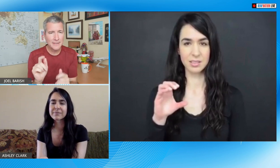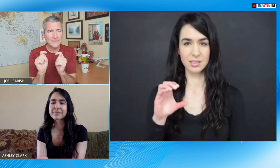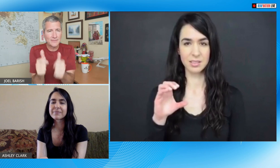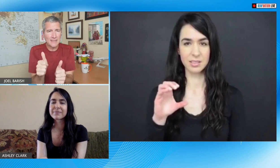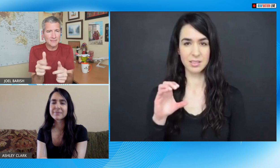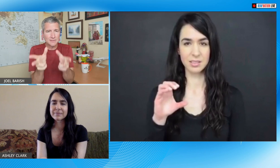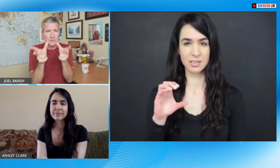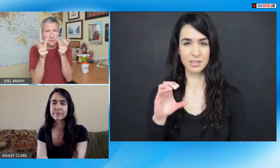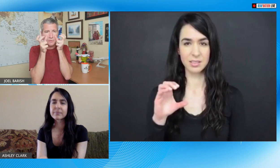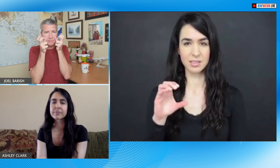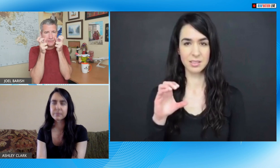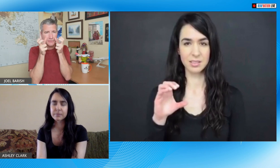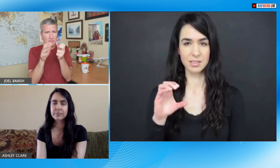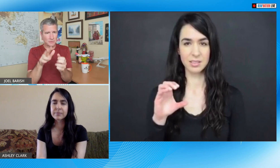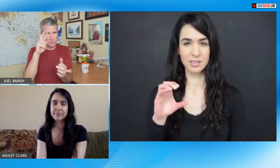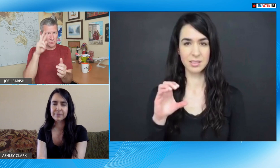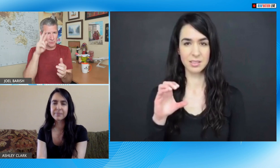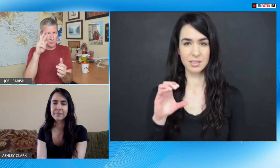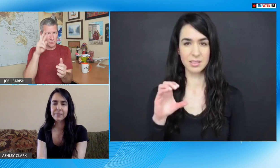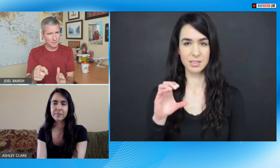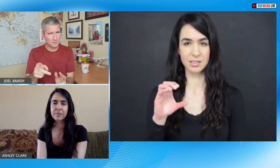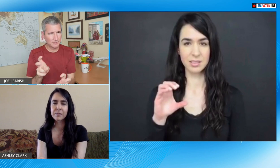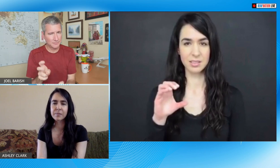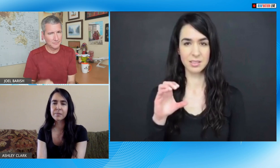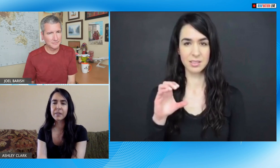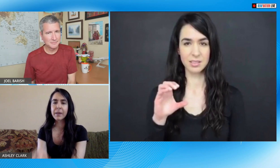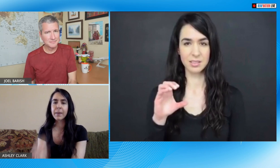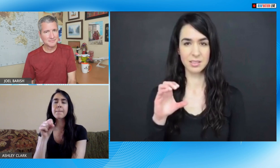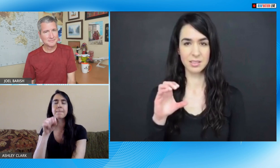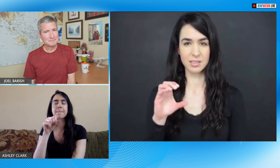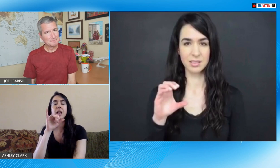and any teach design I mean it's a real quick receptive test you know what I